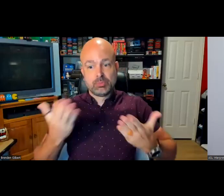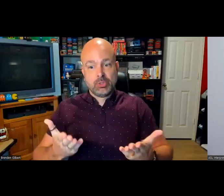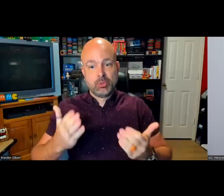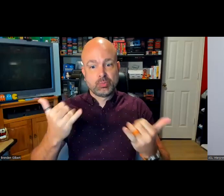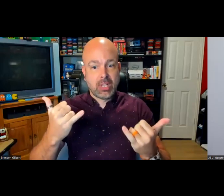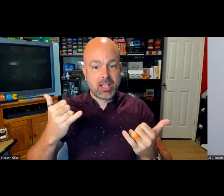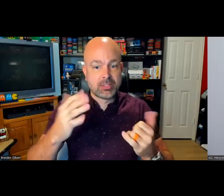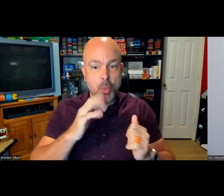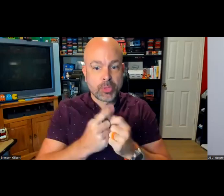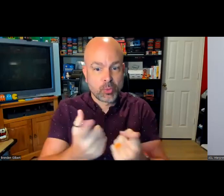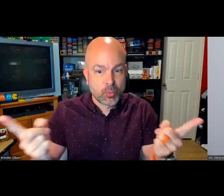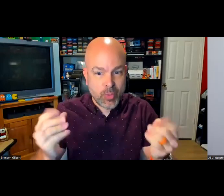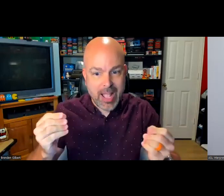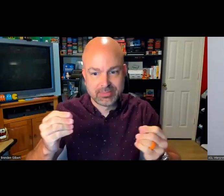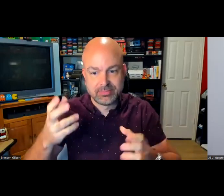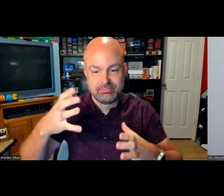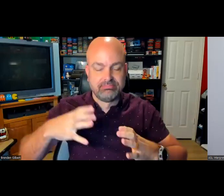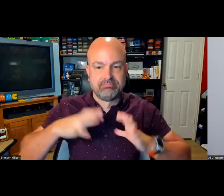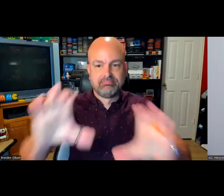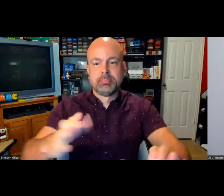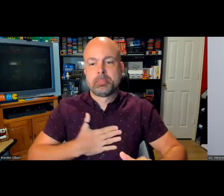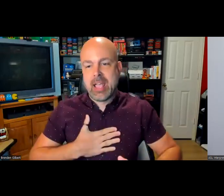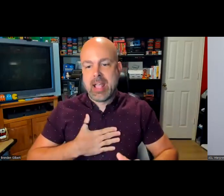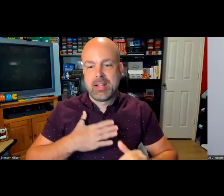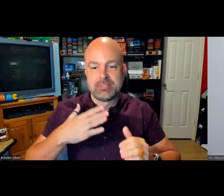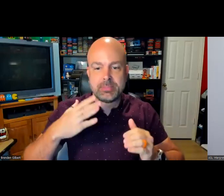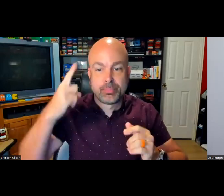work, and I'm excited to be here today to talk with you all, and